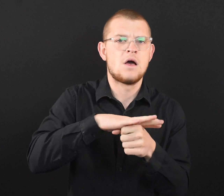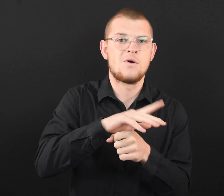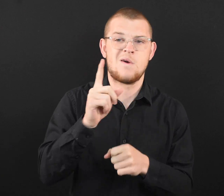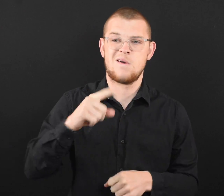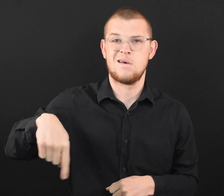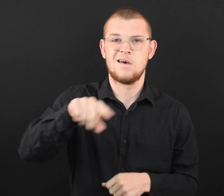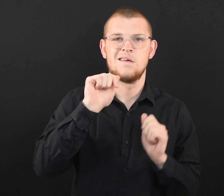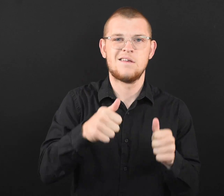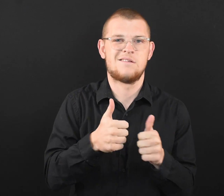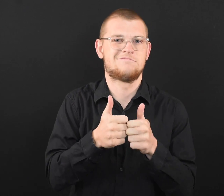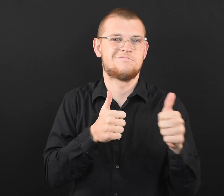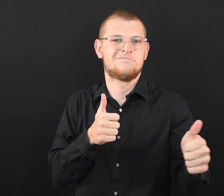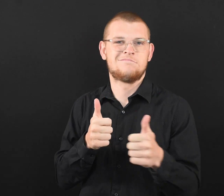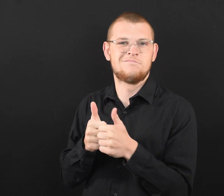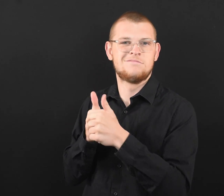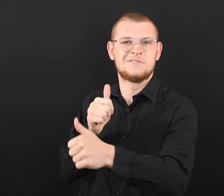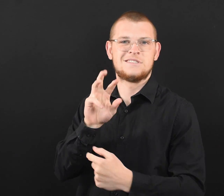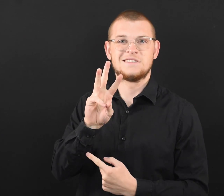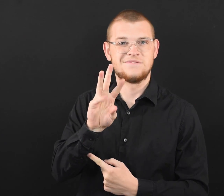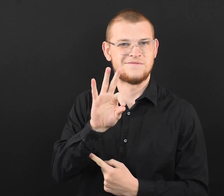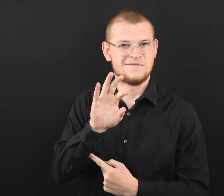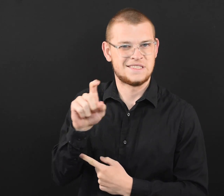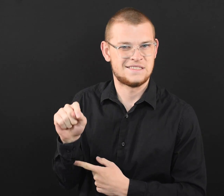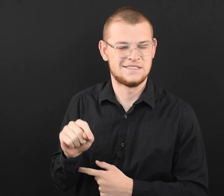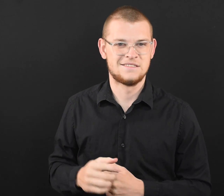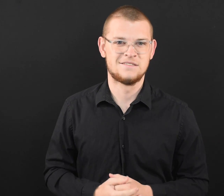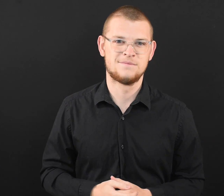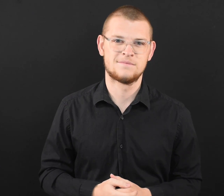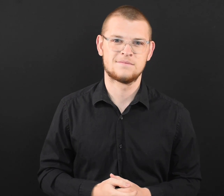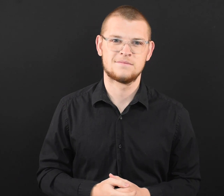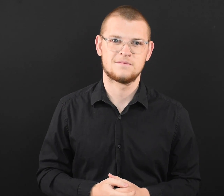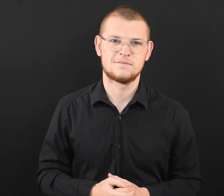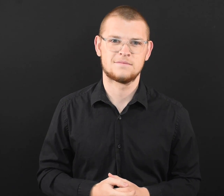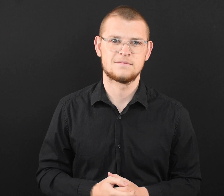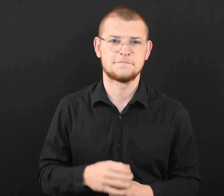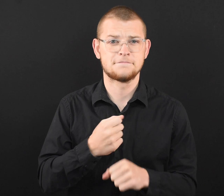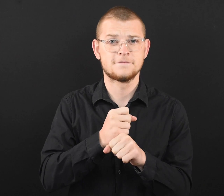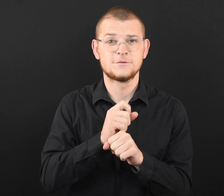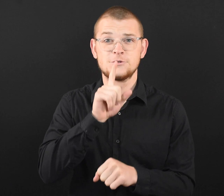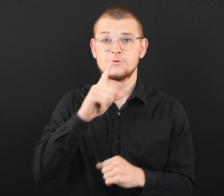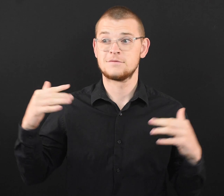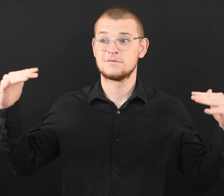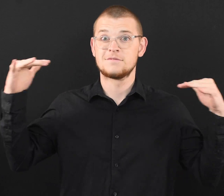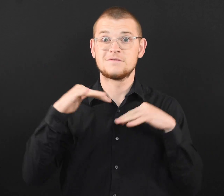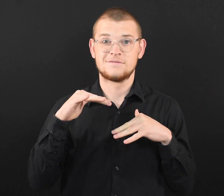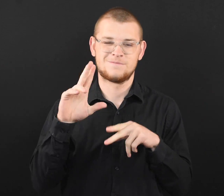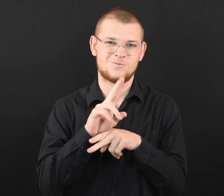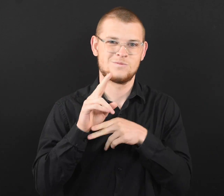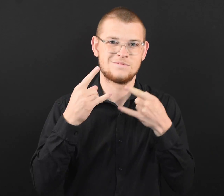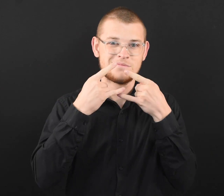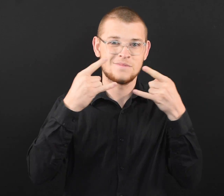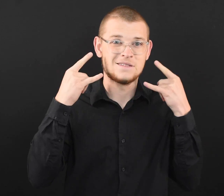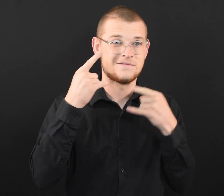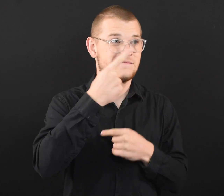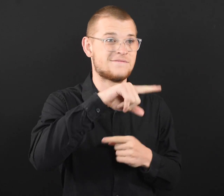where you can stay at least 6 feet apart. ● Be sure that everyone wears a mask